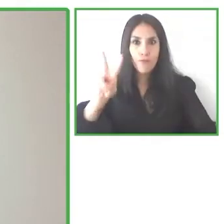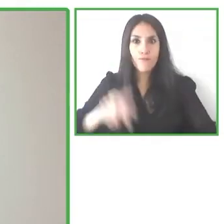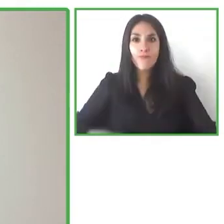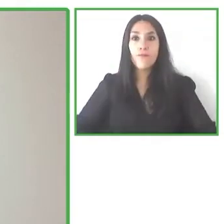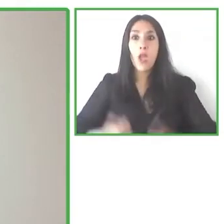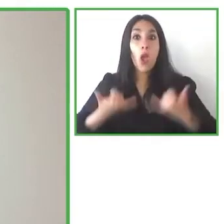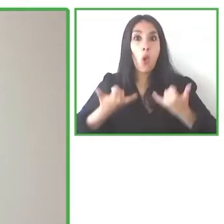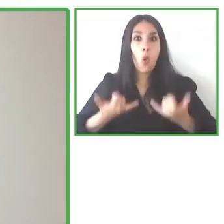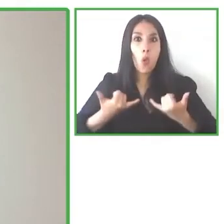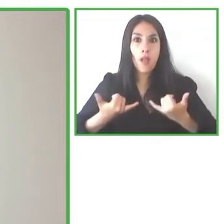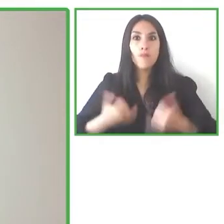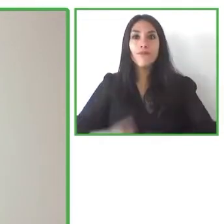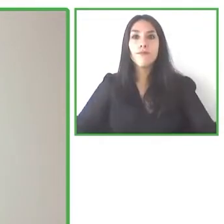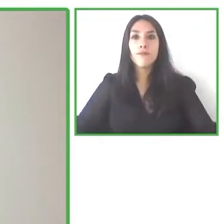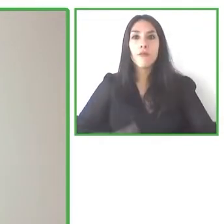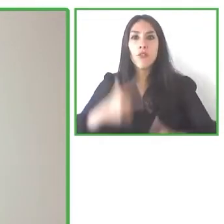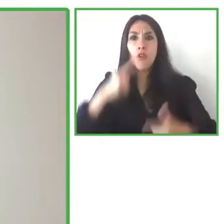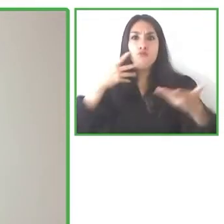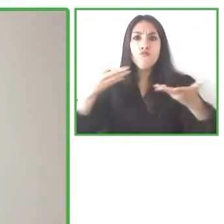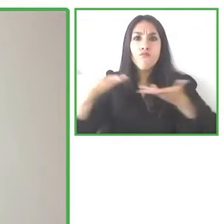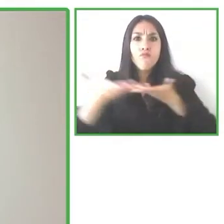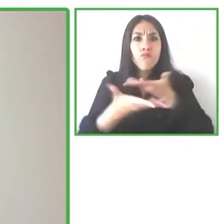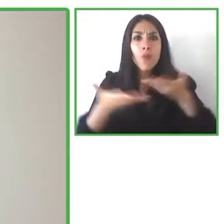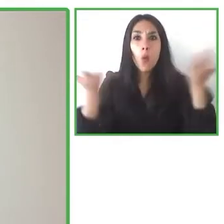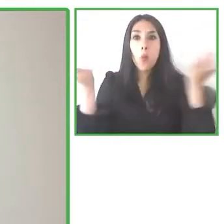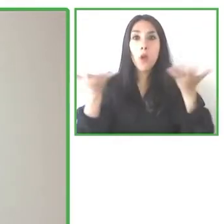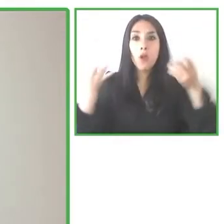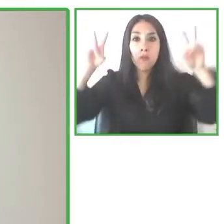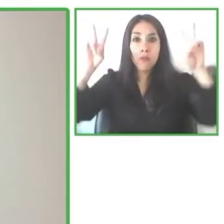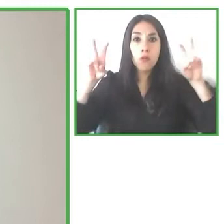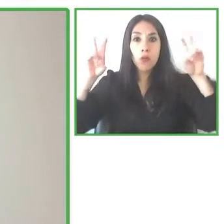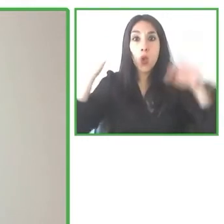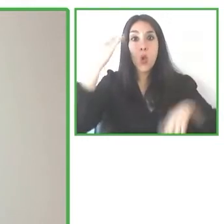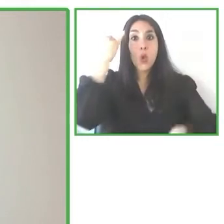where we will be talking about issues with innovation accessibility and how